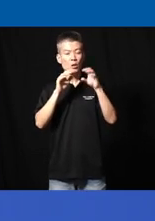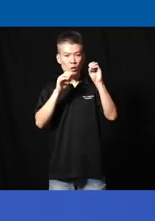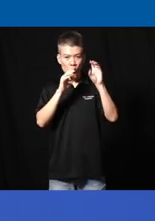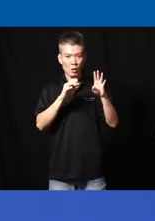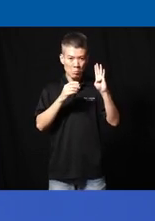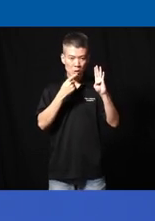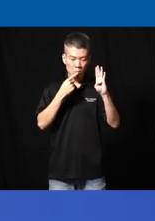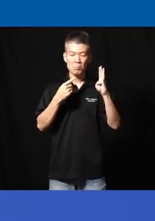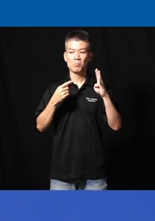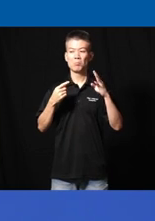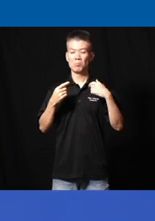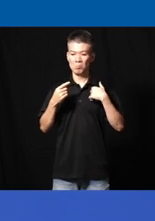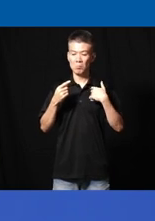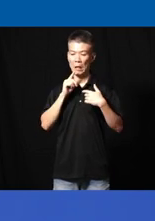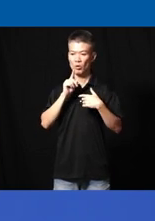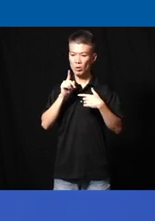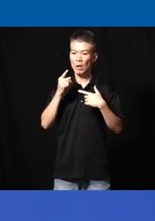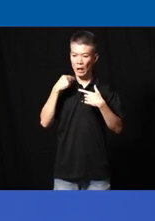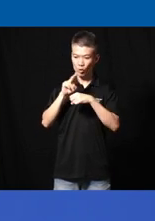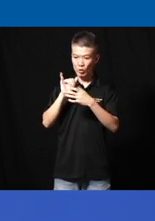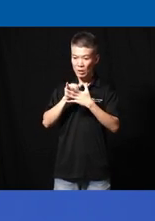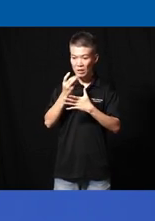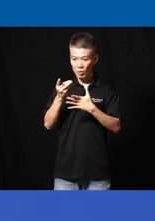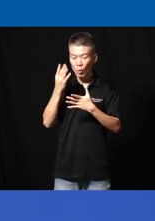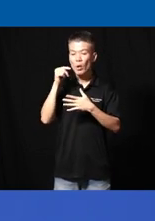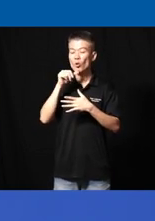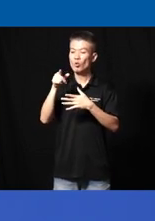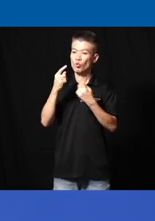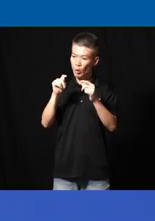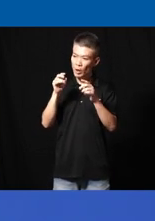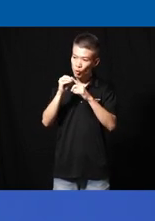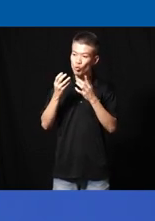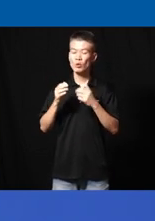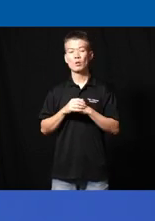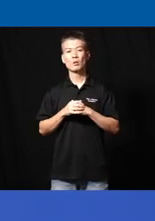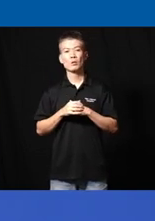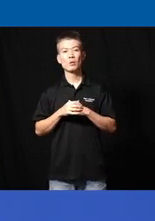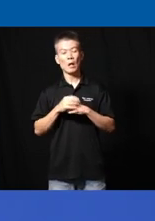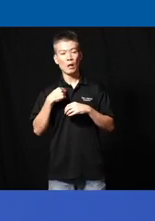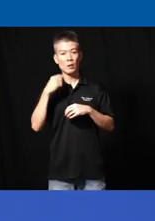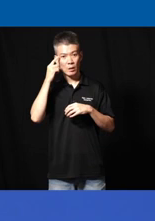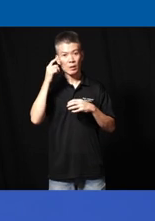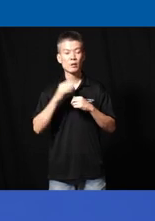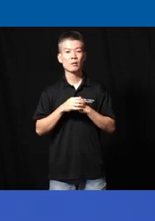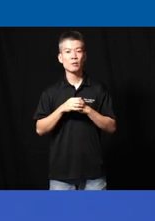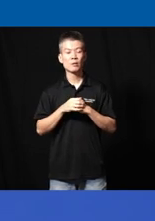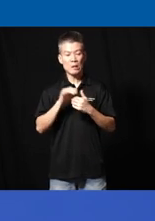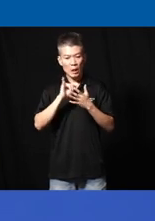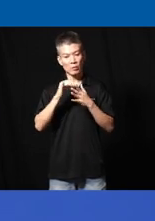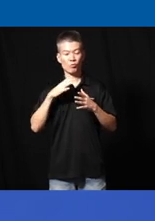says actually are you this device why don't you try it too and I think that's fine right most of